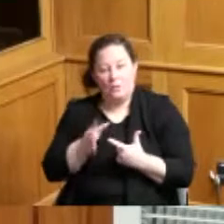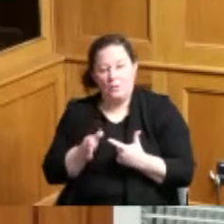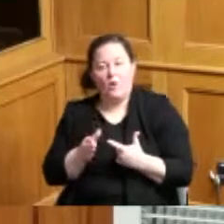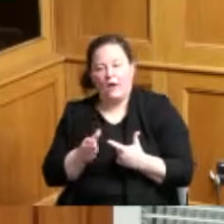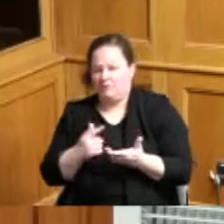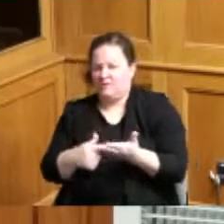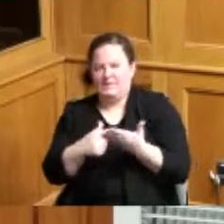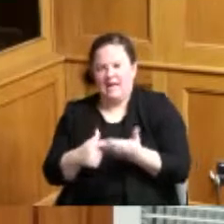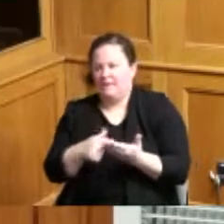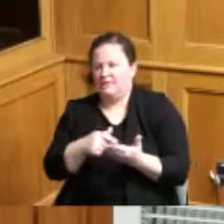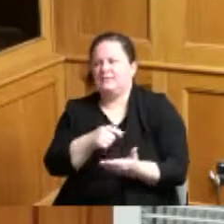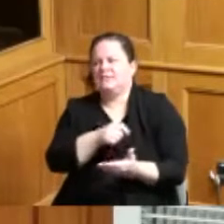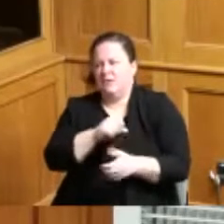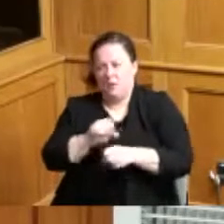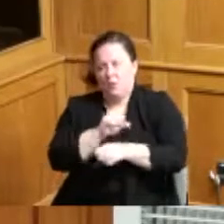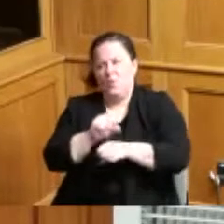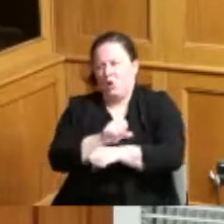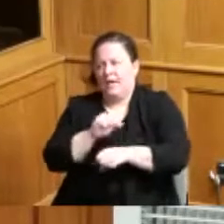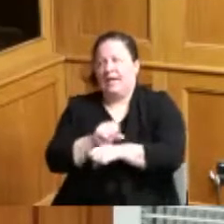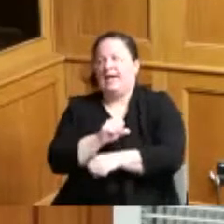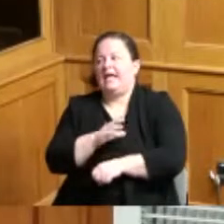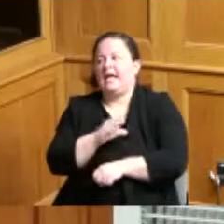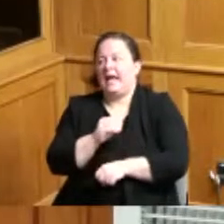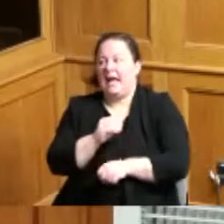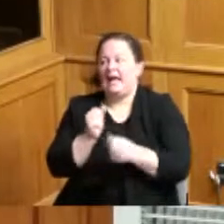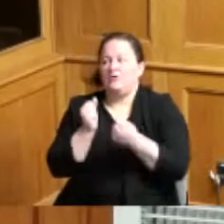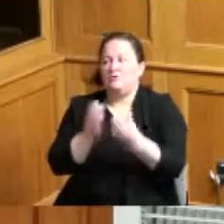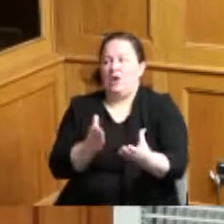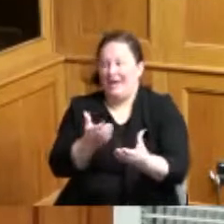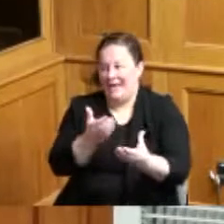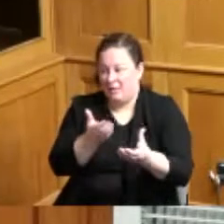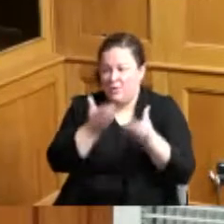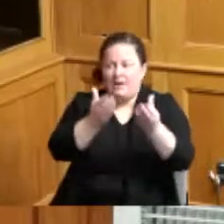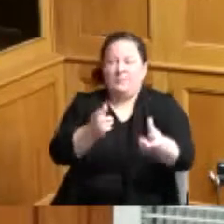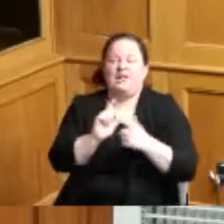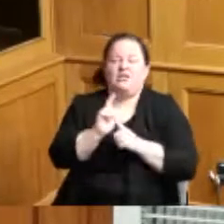at a later date we've been working with Jeff I don't know if Jeff wants to add anything on that